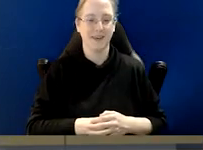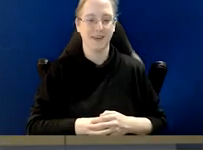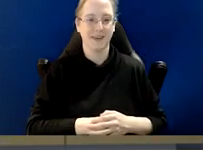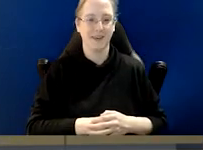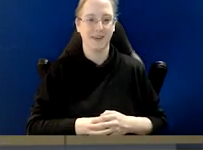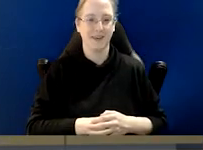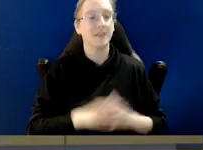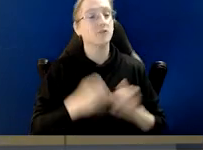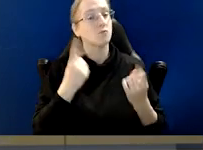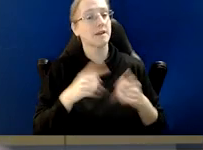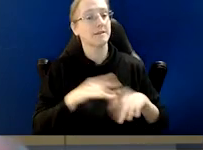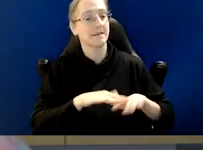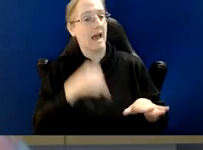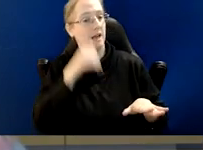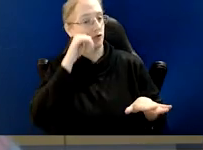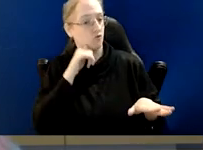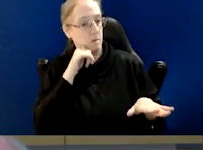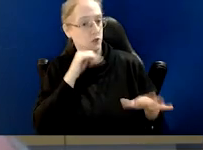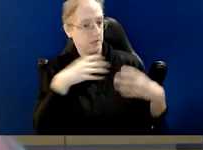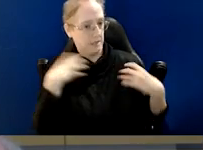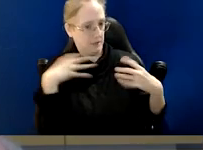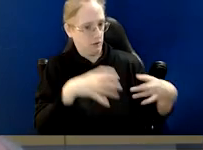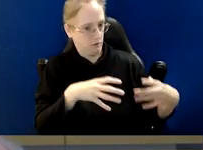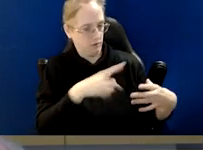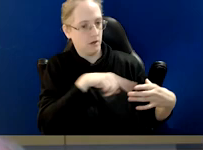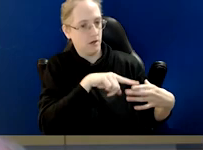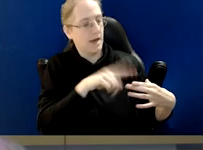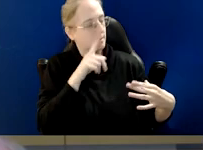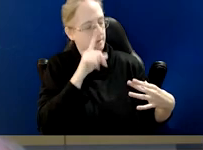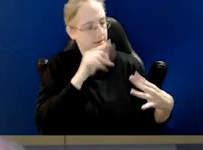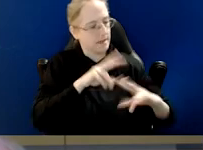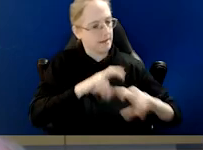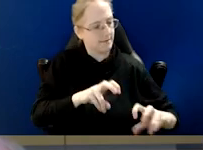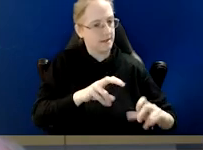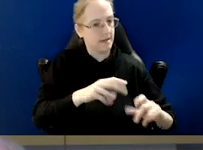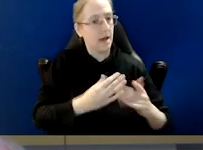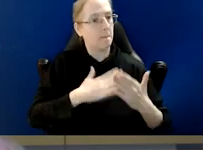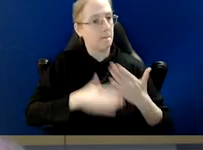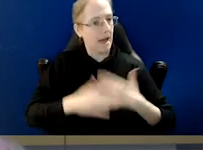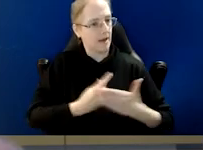So Commissioner Brereton noting the National Anti-Corruption Commission is able to investigate